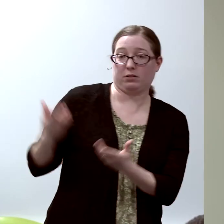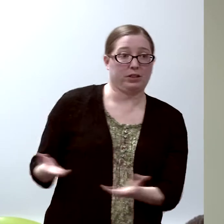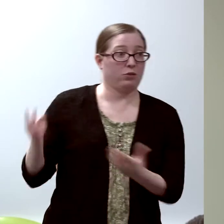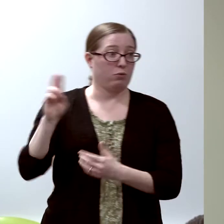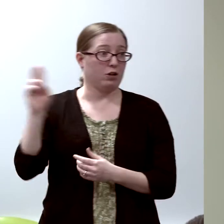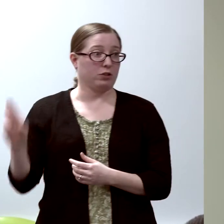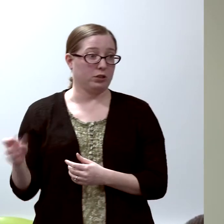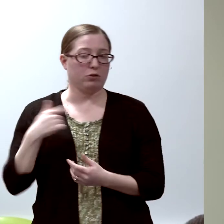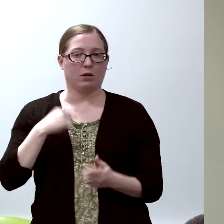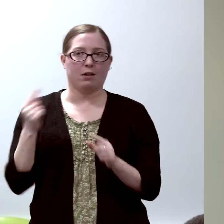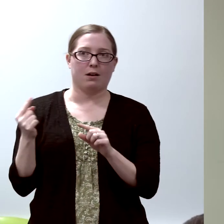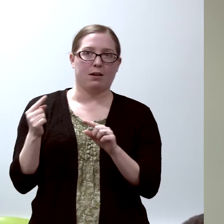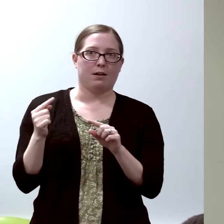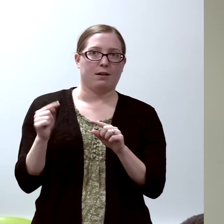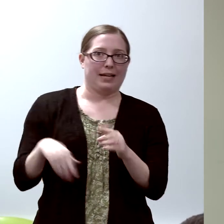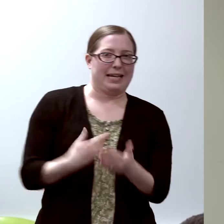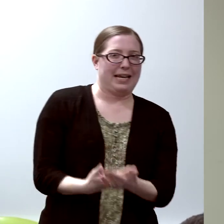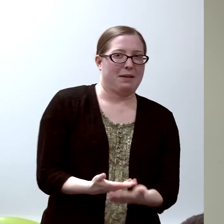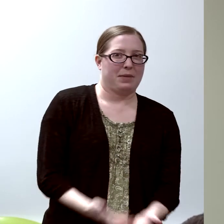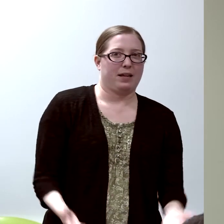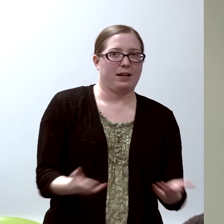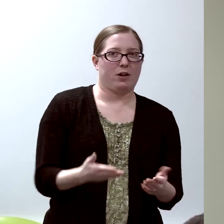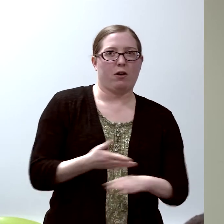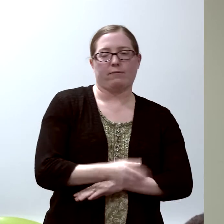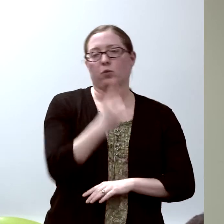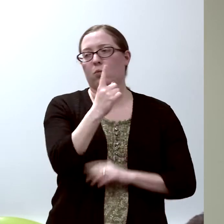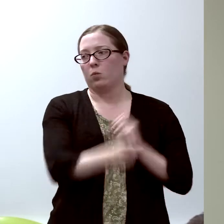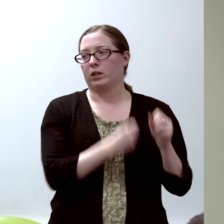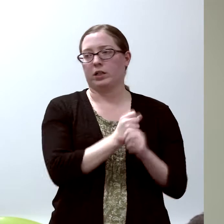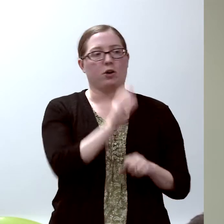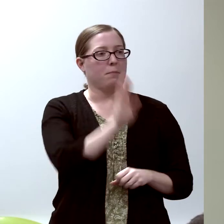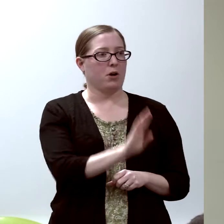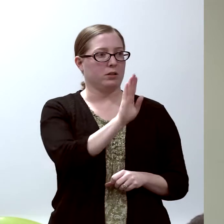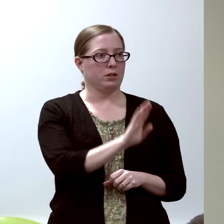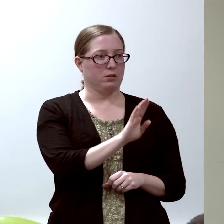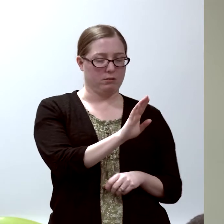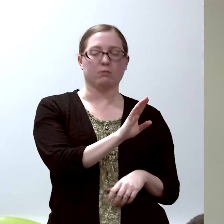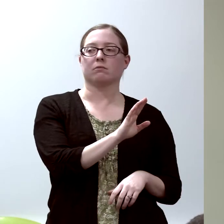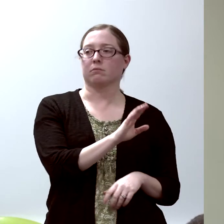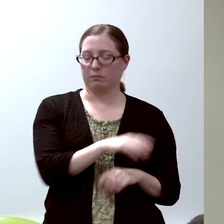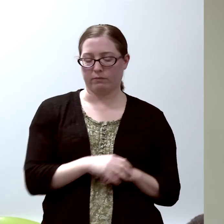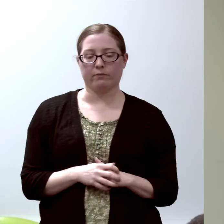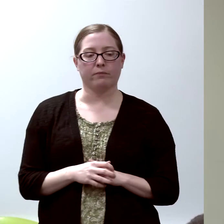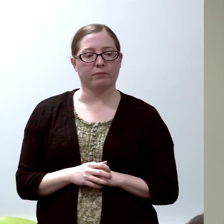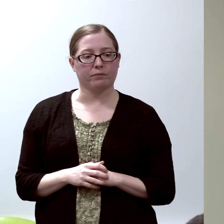I came to Rochester after a year in Boston after I finished all my training.